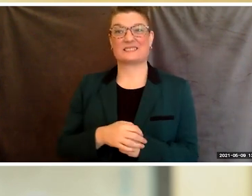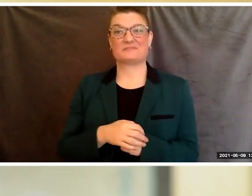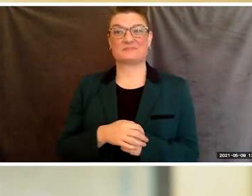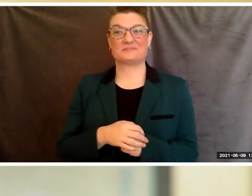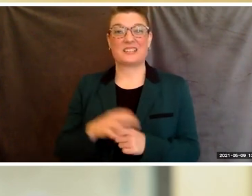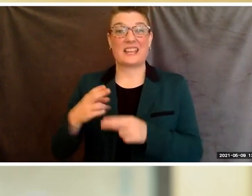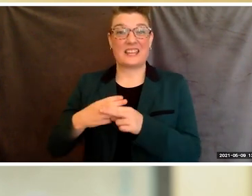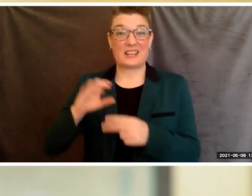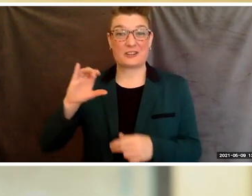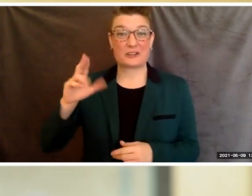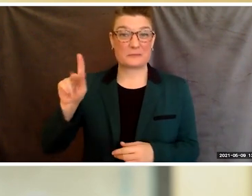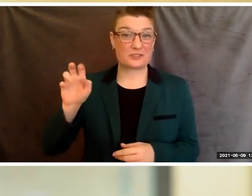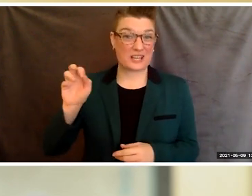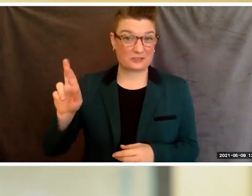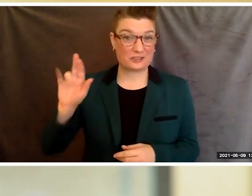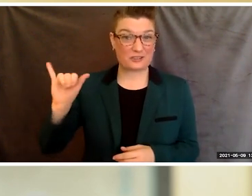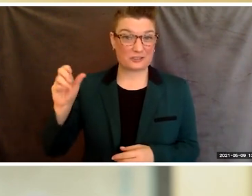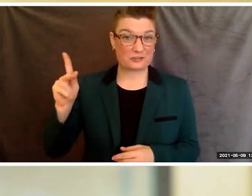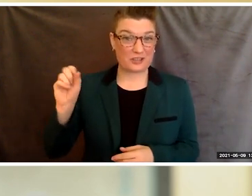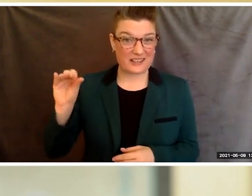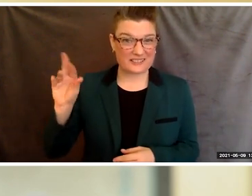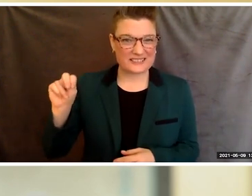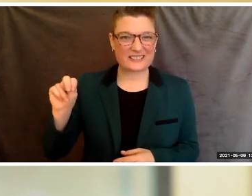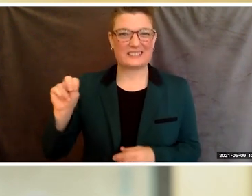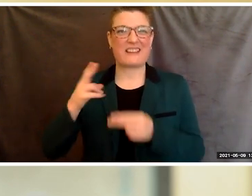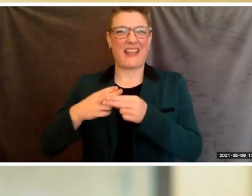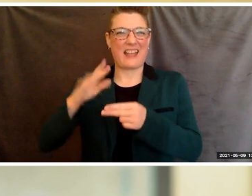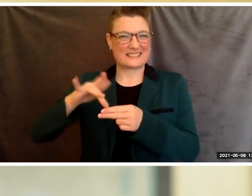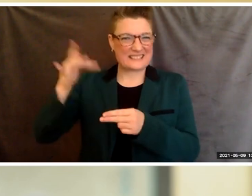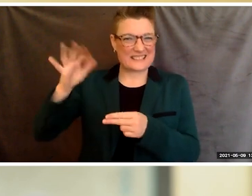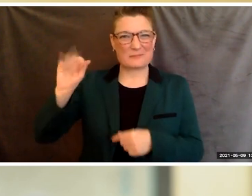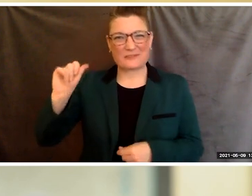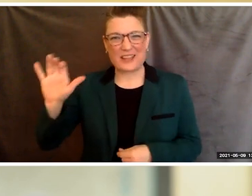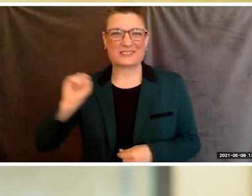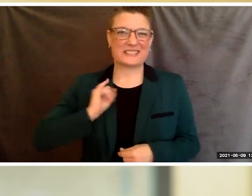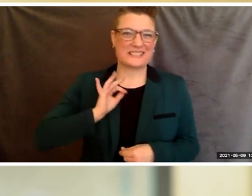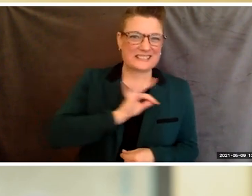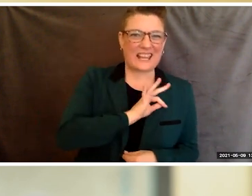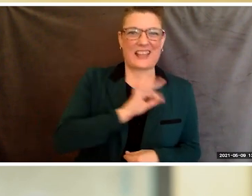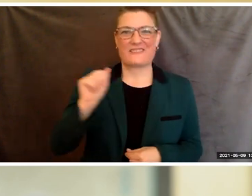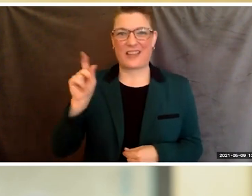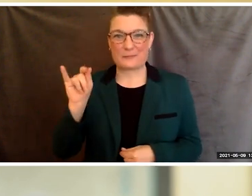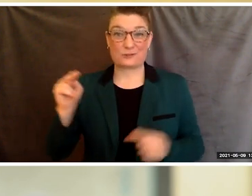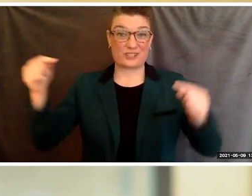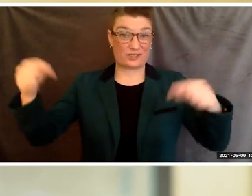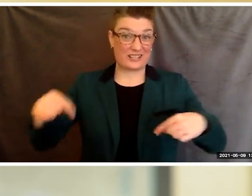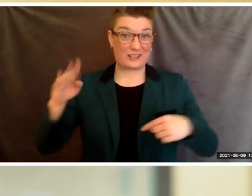interim Chancellor Jackson, the esteemed faculty, staff, and administration at Berkeley City College,